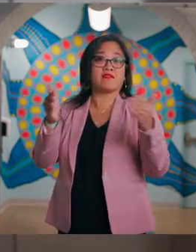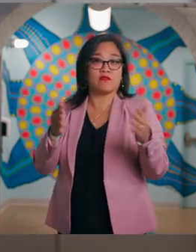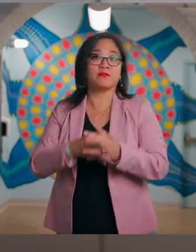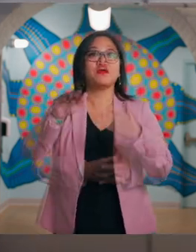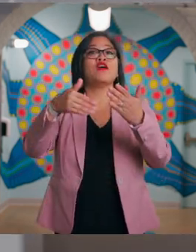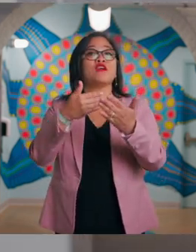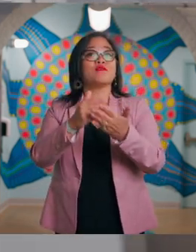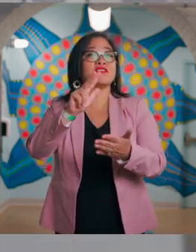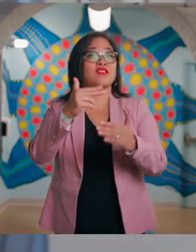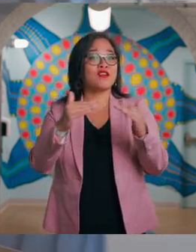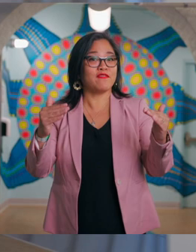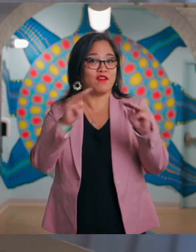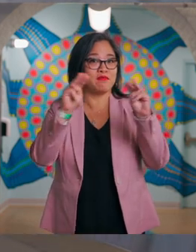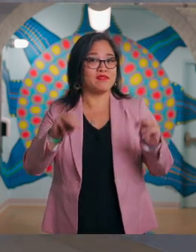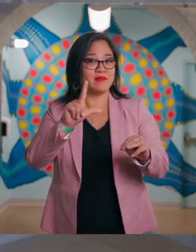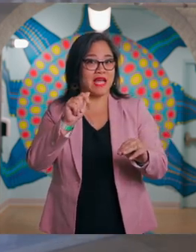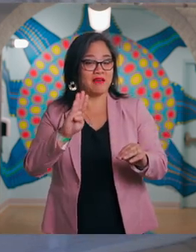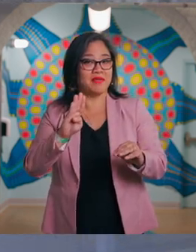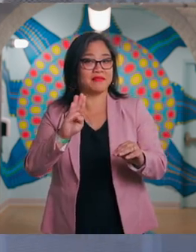You can reach the third floor of MuseumLab by elevator or stairs.